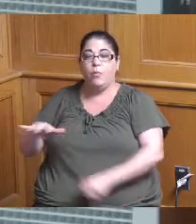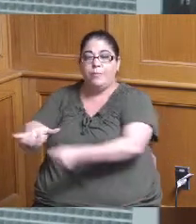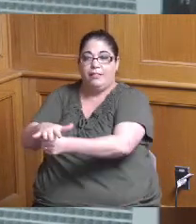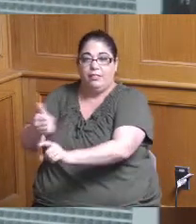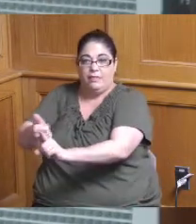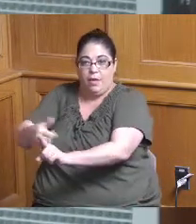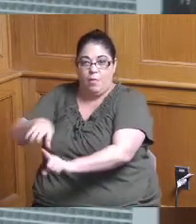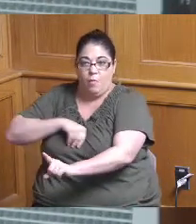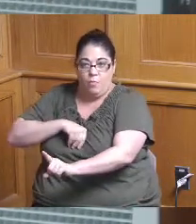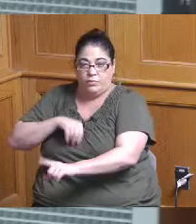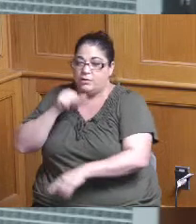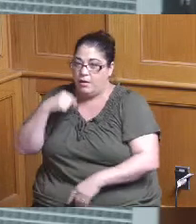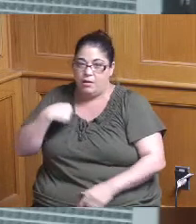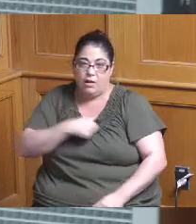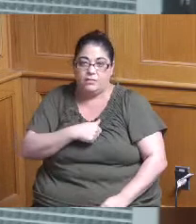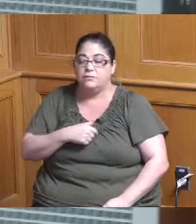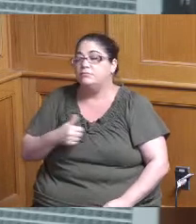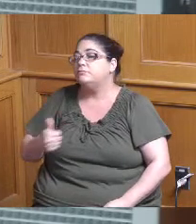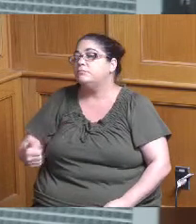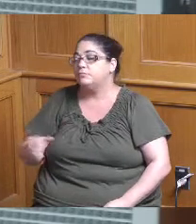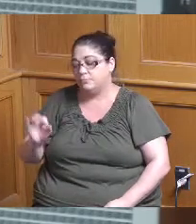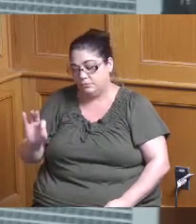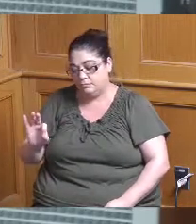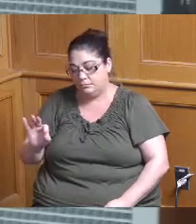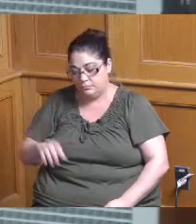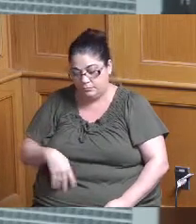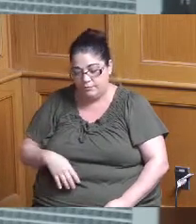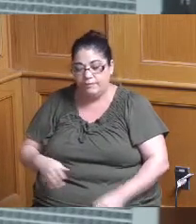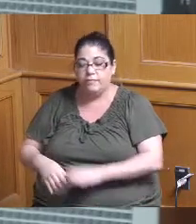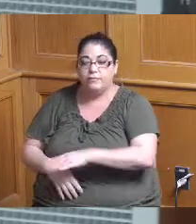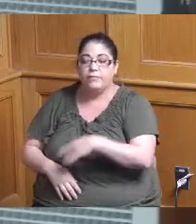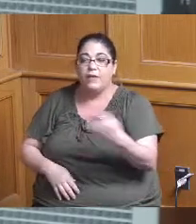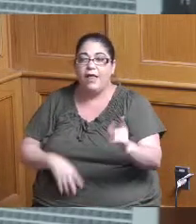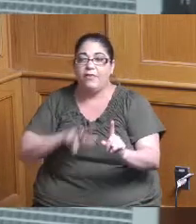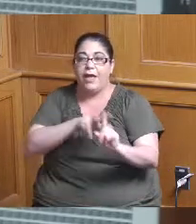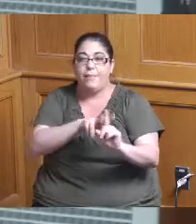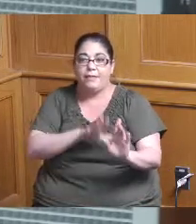parks okay that's what I was going to make sure and then for the other applicants that applied